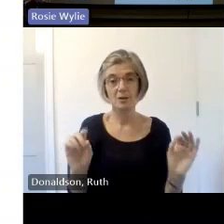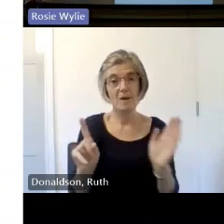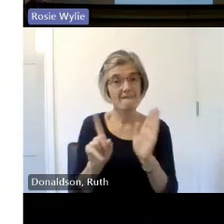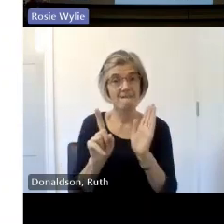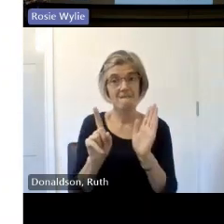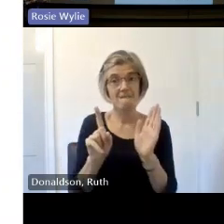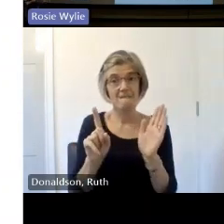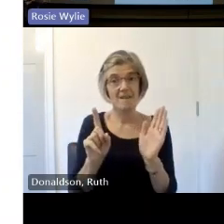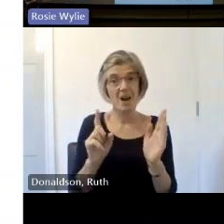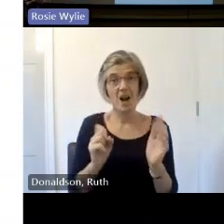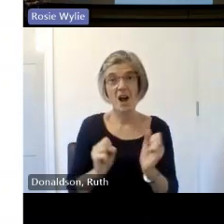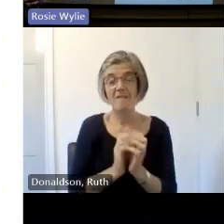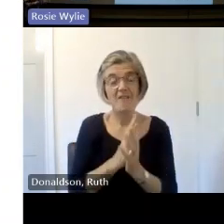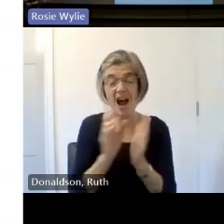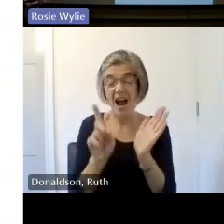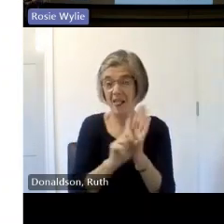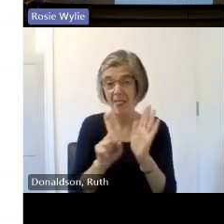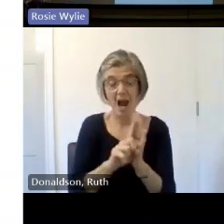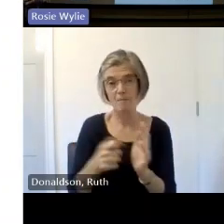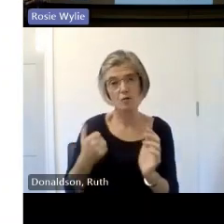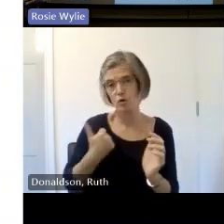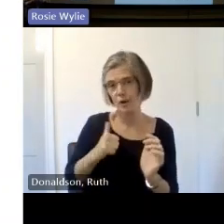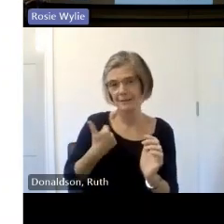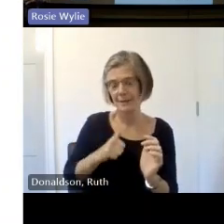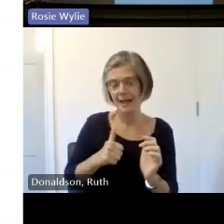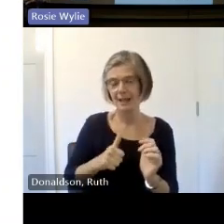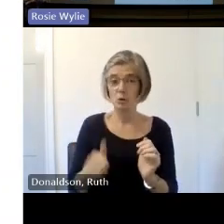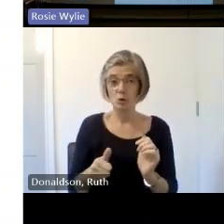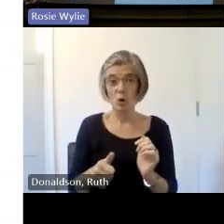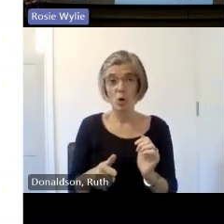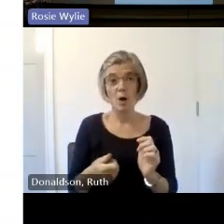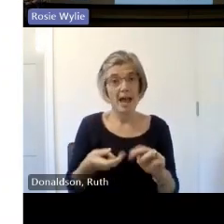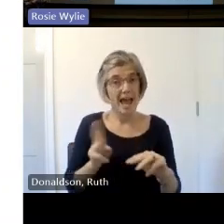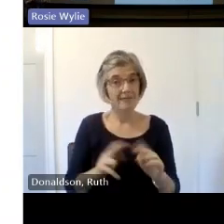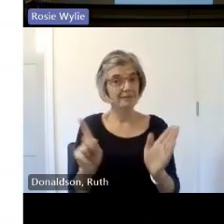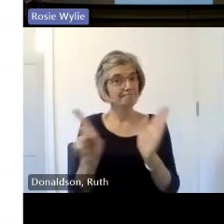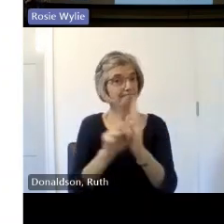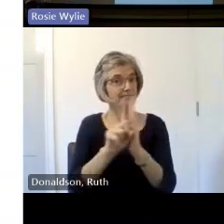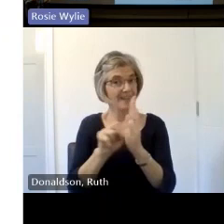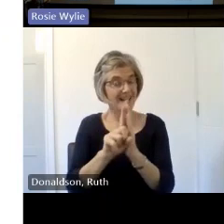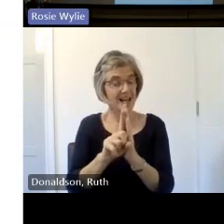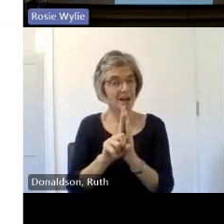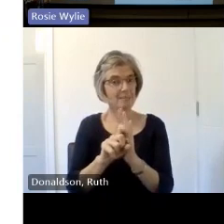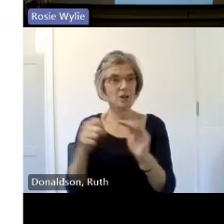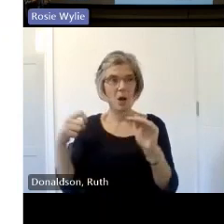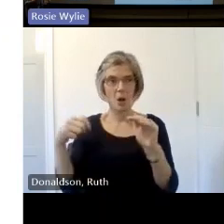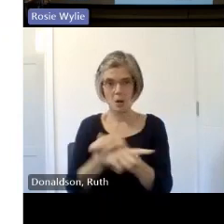so if the alarm does sound please just leave the building immediately near your um fire exit and